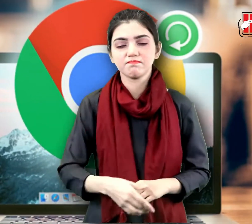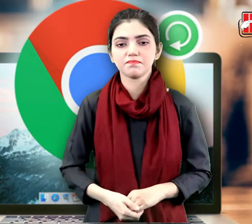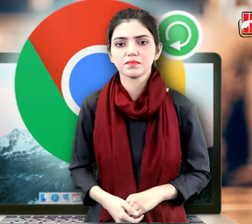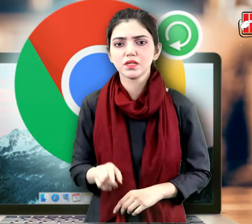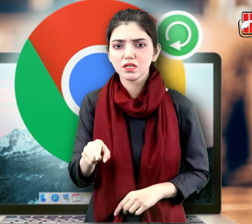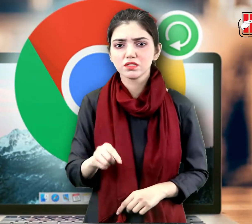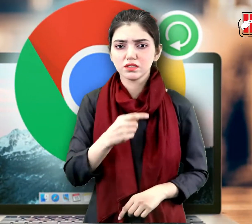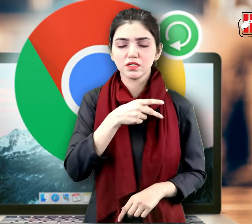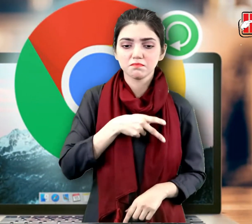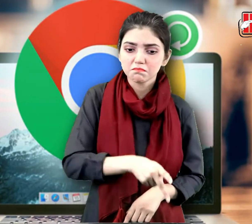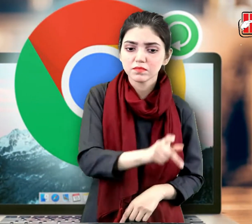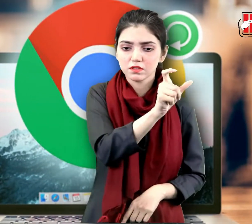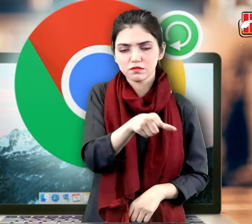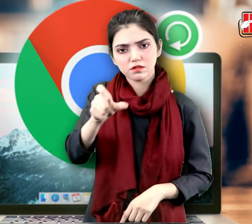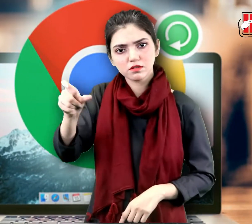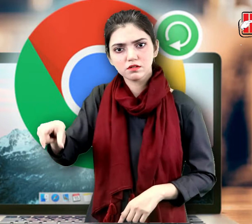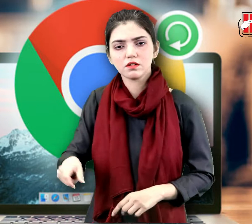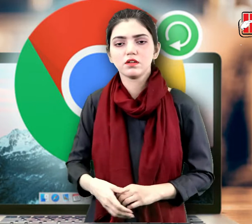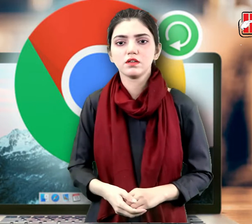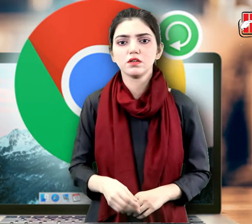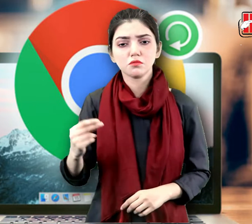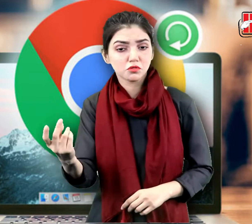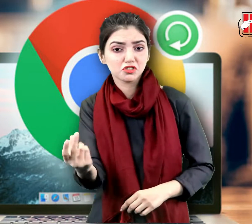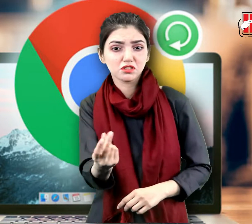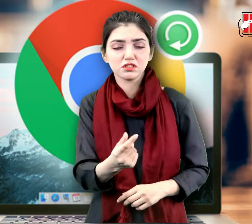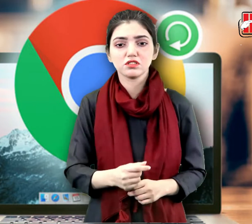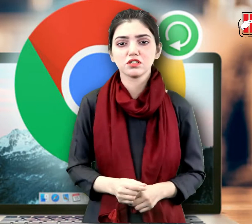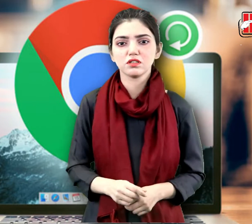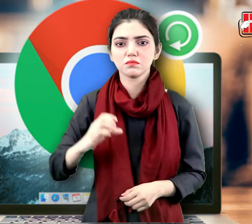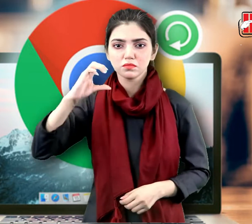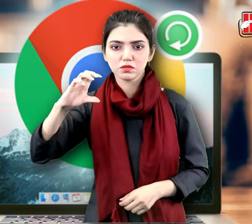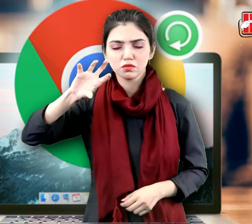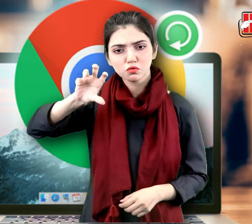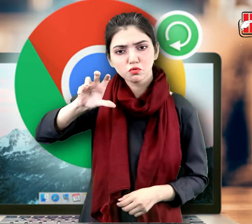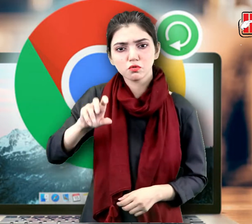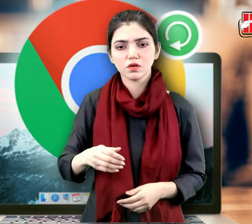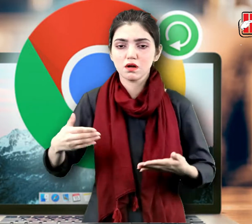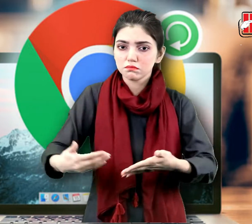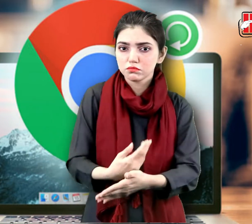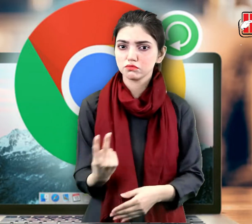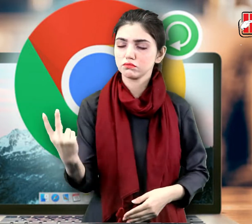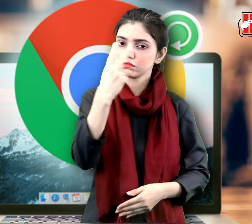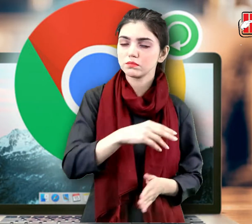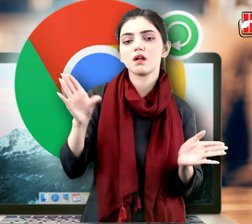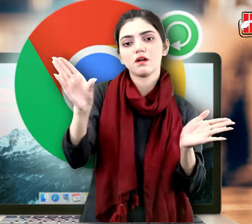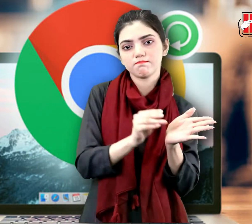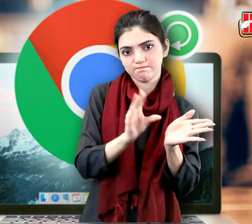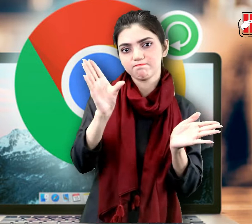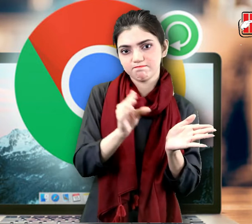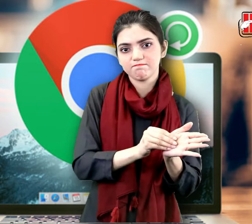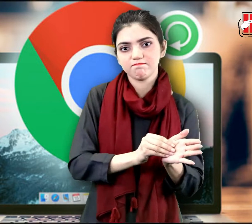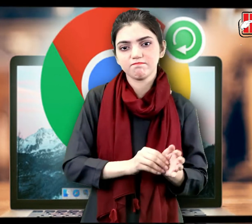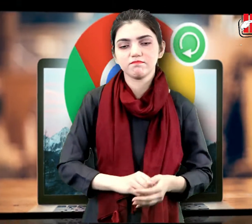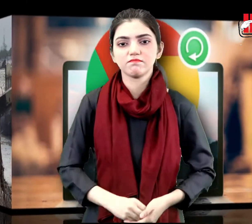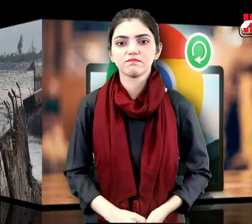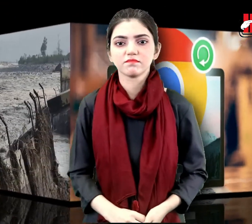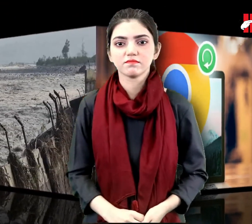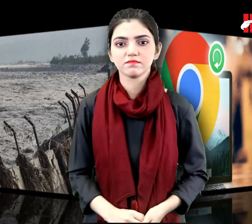So users should update to the latest version of Chrome as soon as possible.